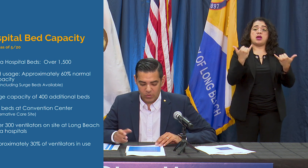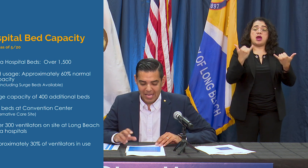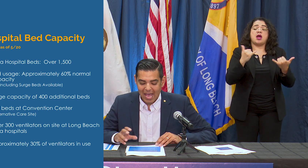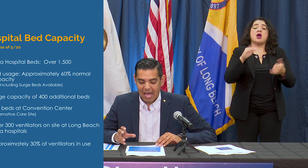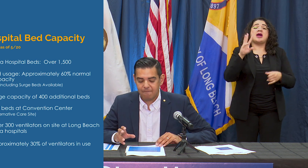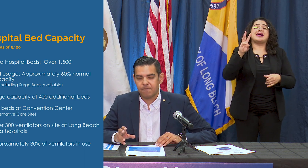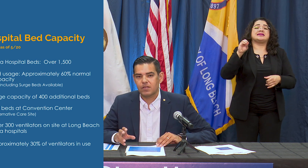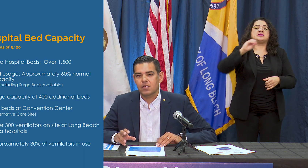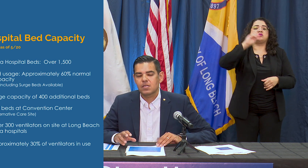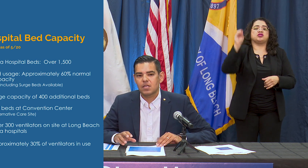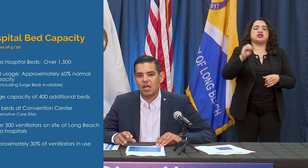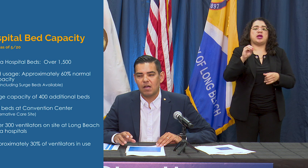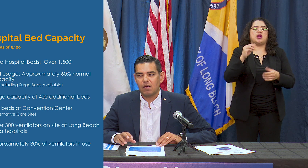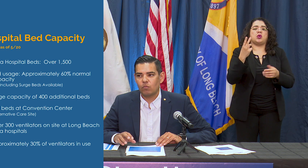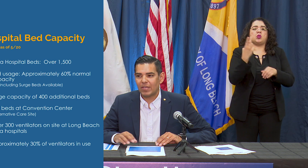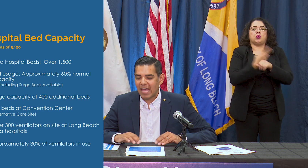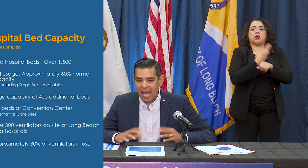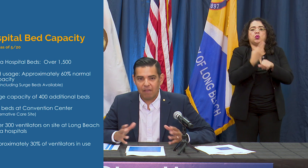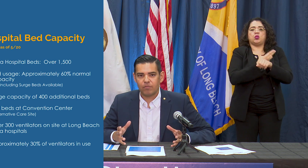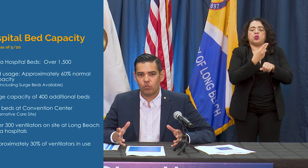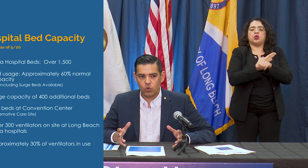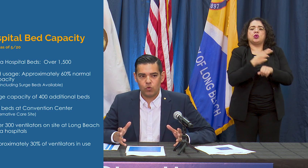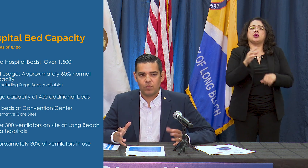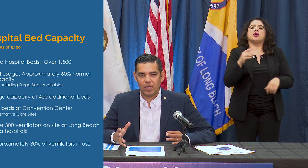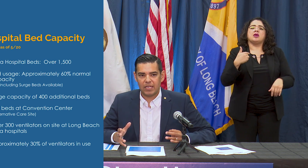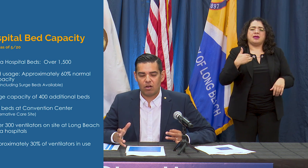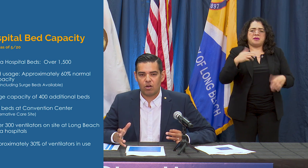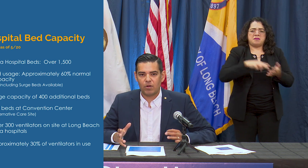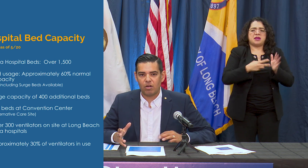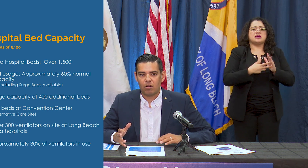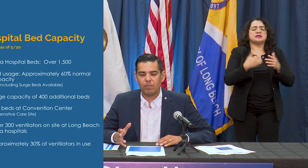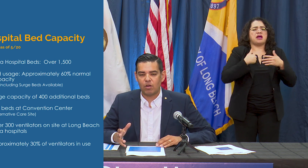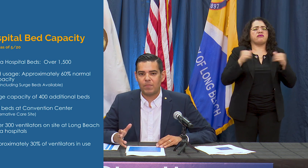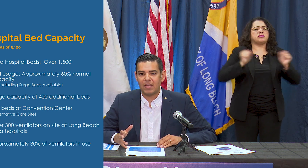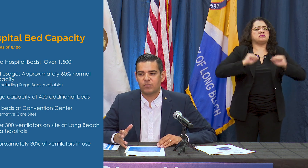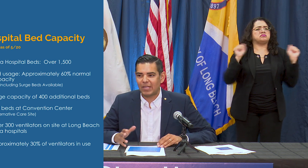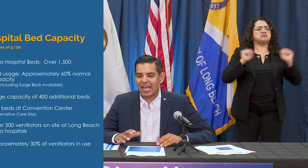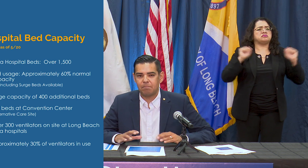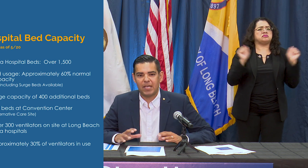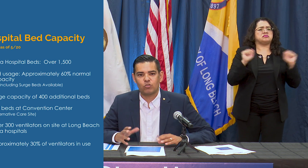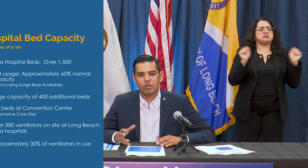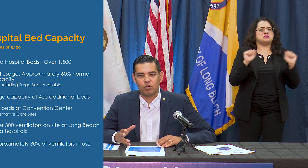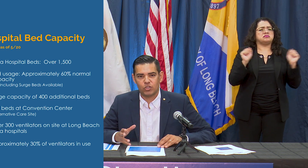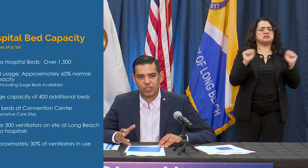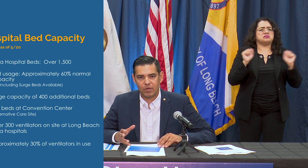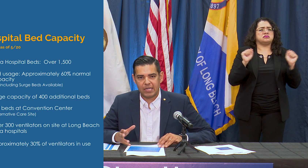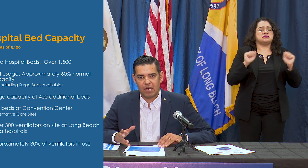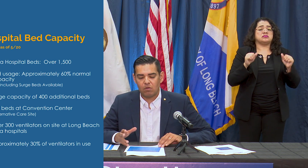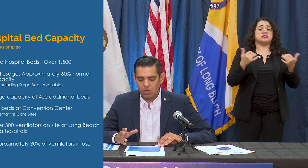we have room in our beds if we had a major emergency right now or